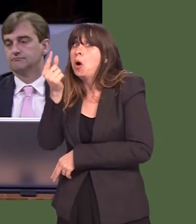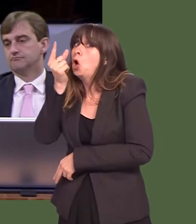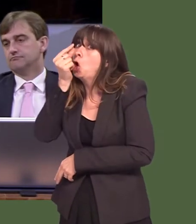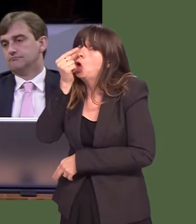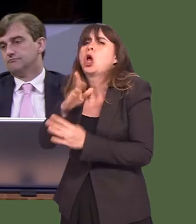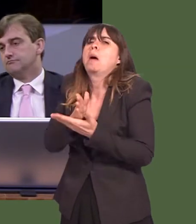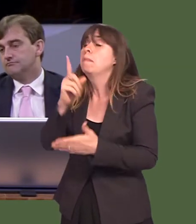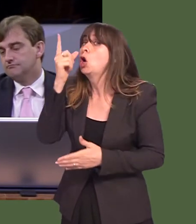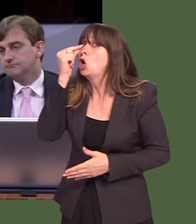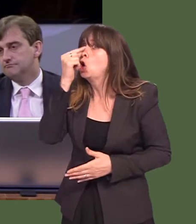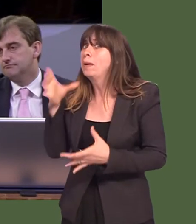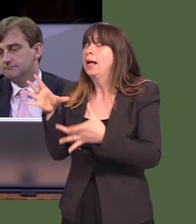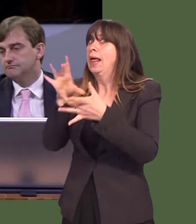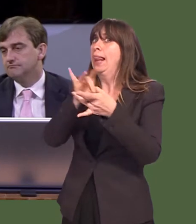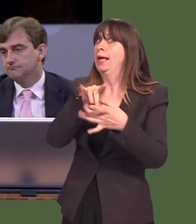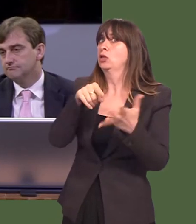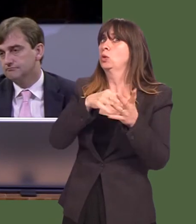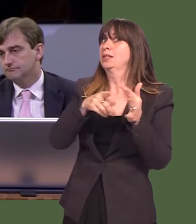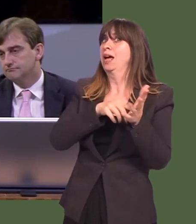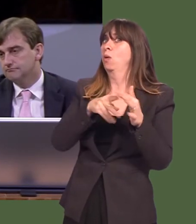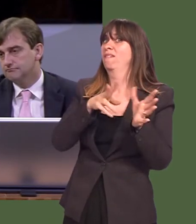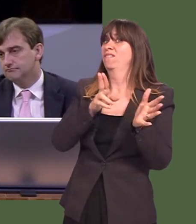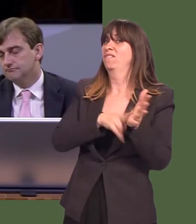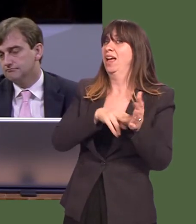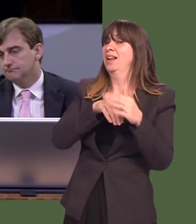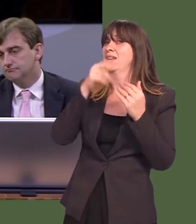with the levels of care that were around the Tawel Fan unit at Ysbyty Glan Clwyd.